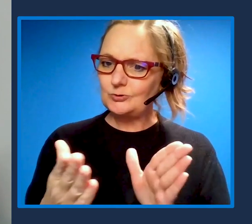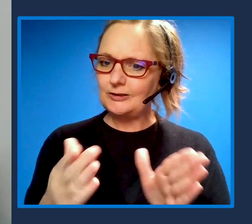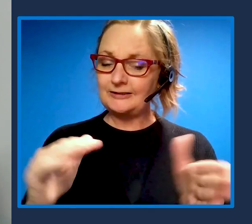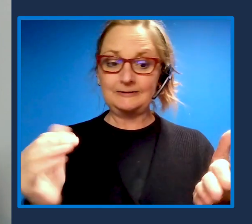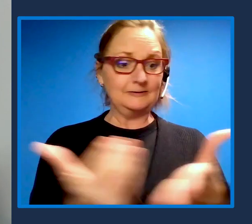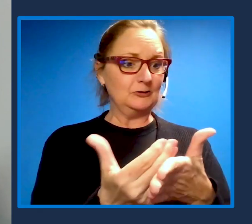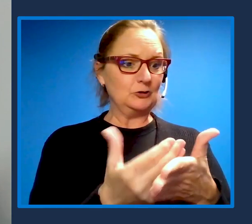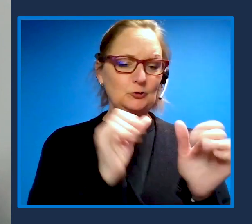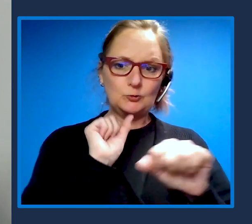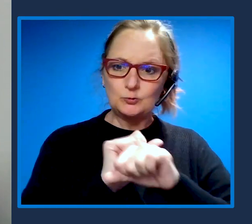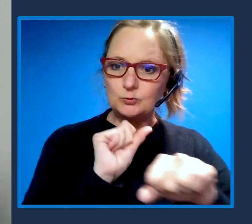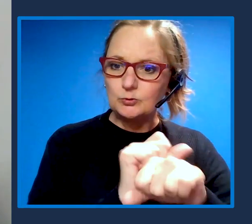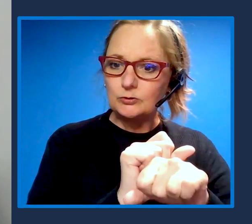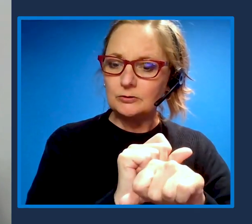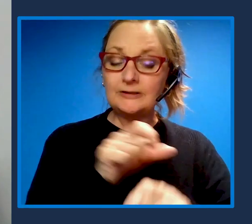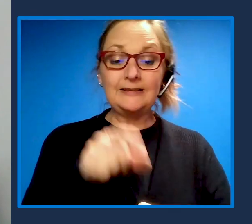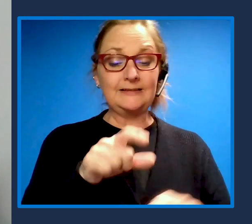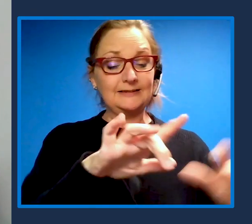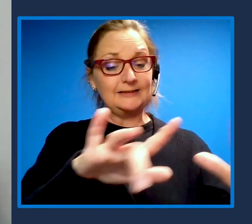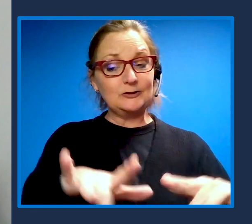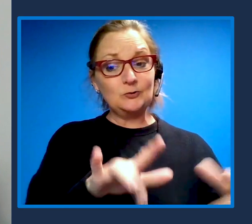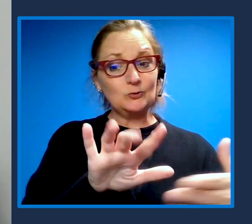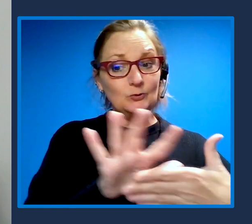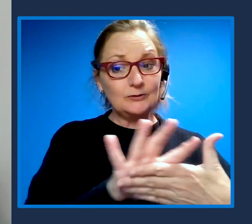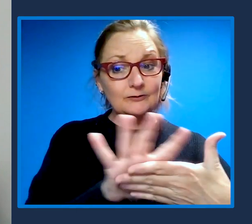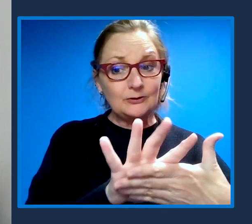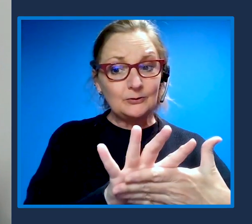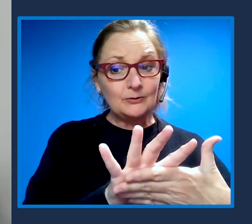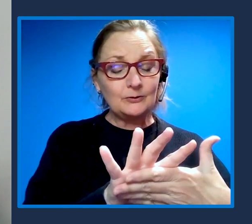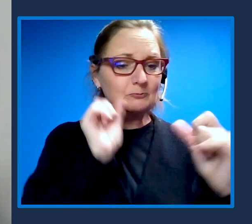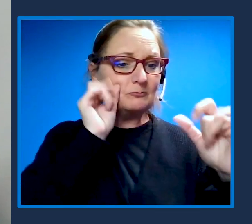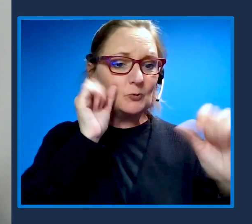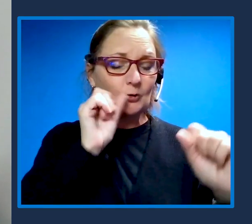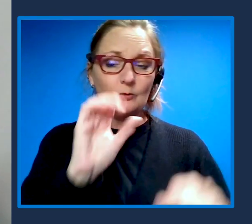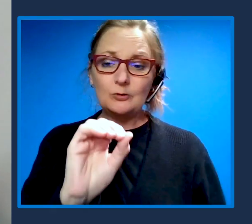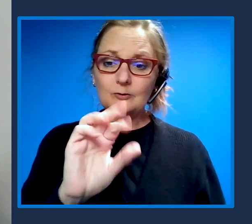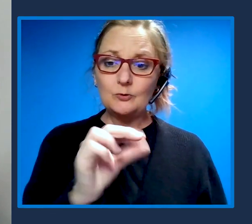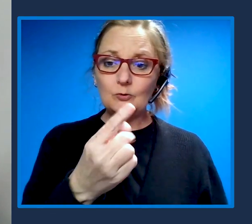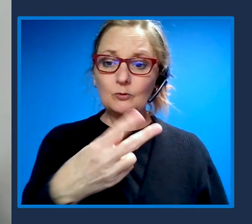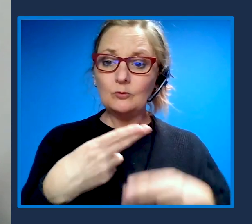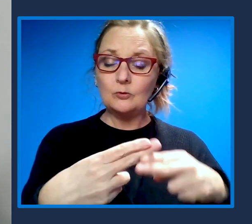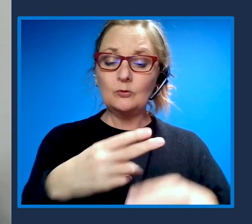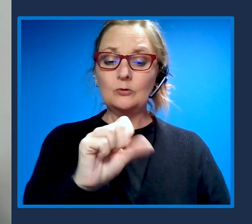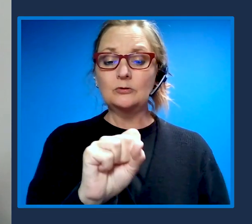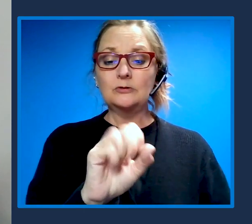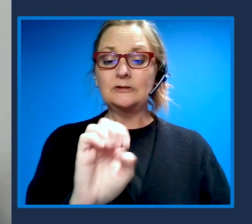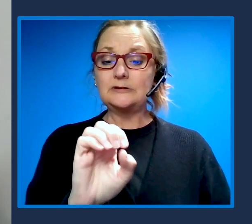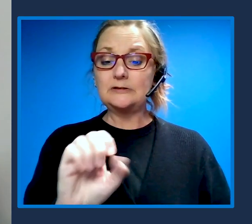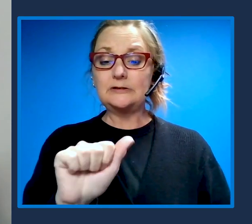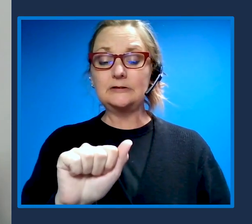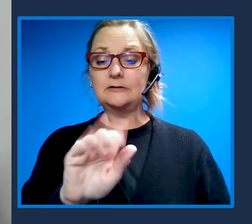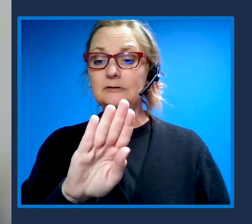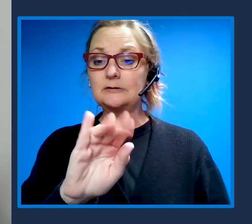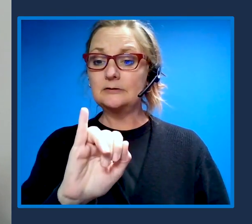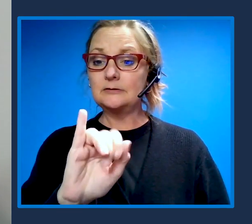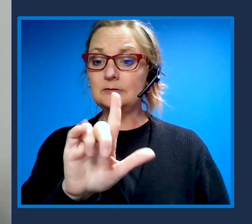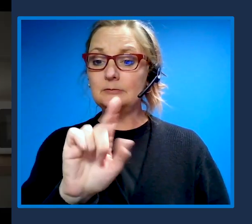This is a recorded video with an incredible organization called SeeAbility in the UK, let's roll video.